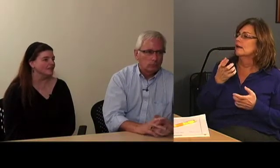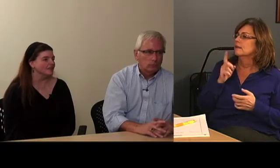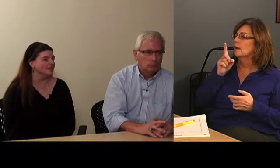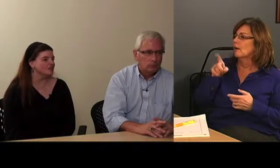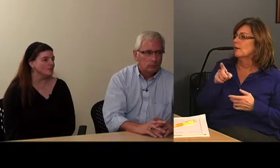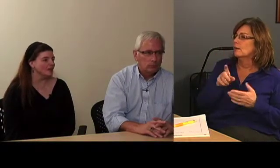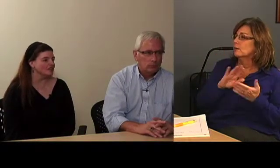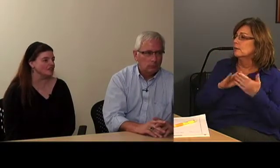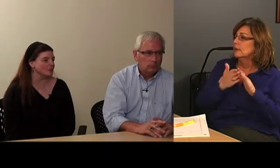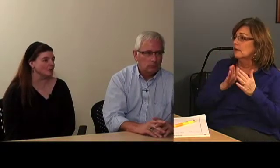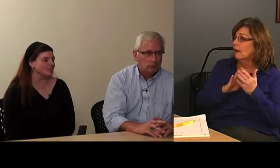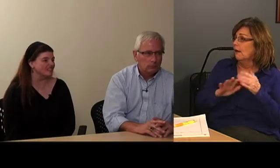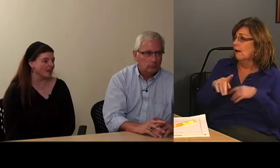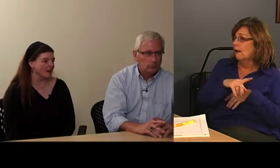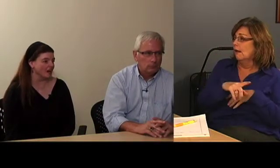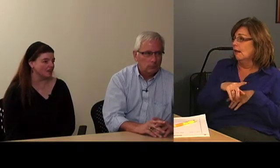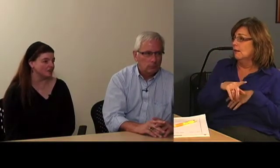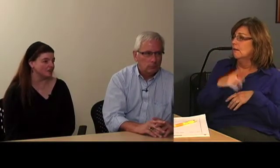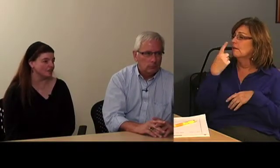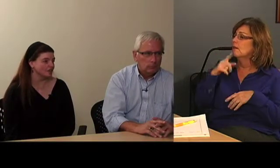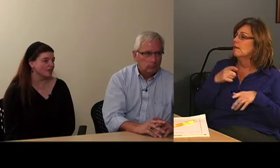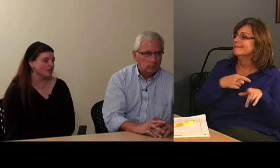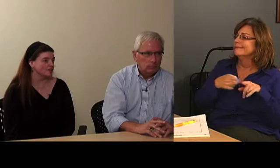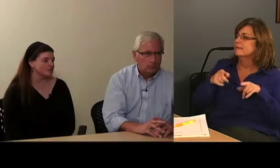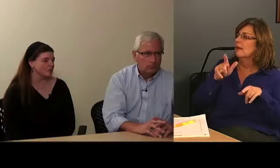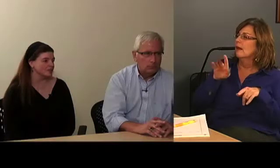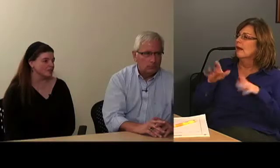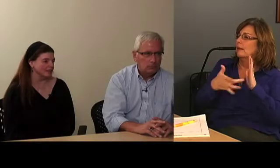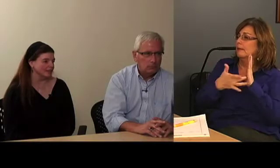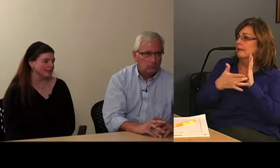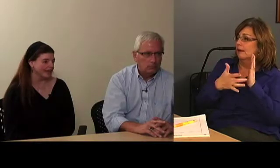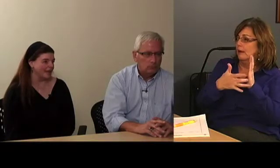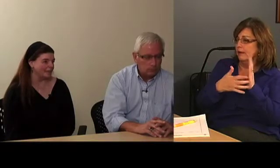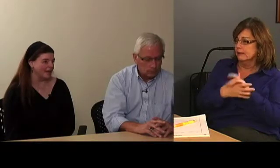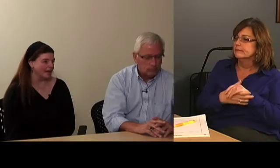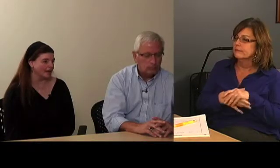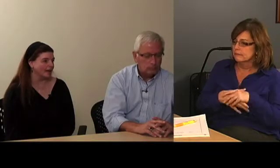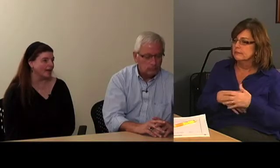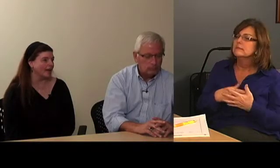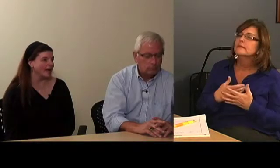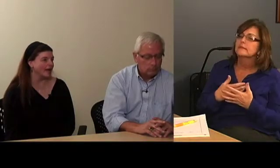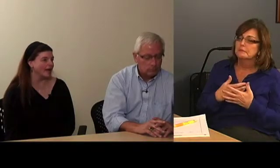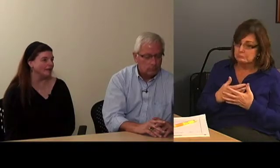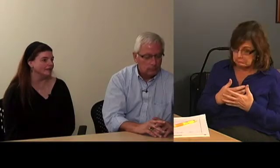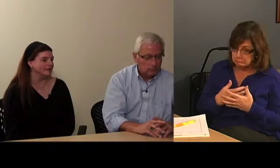and she wants to go to City College. She wants to major in lab tech.